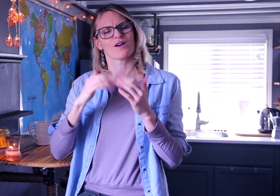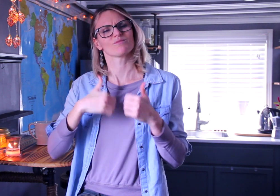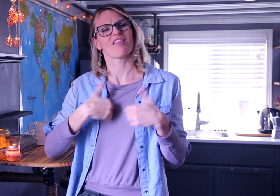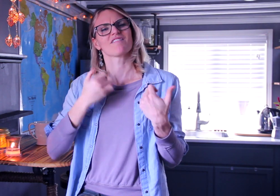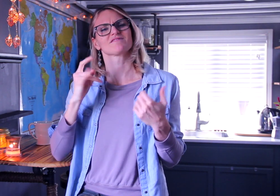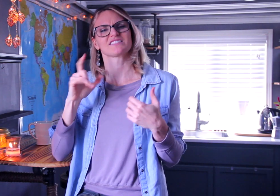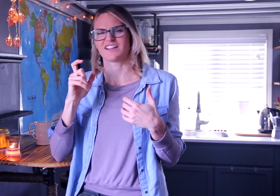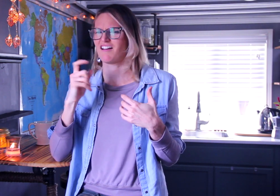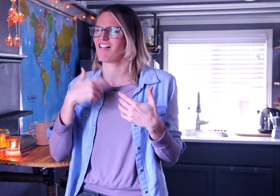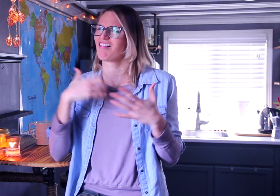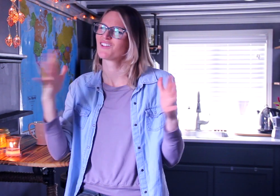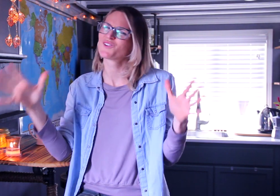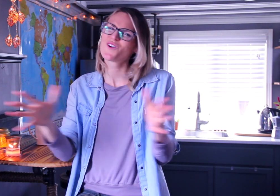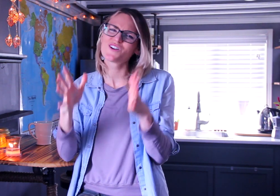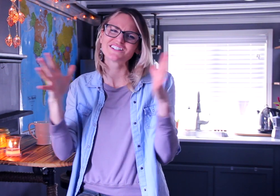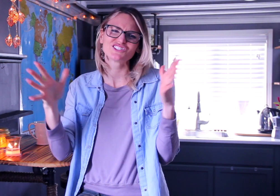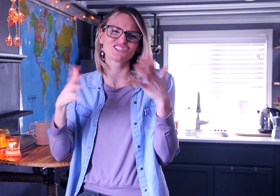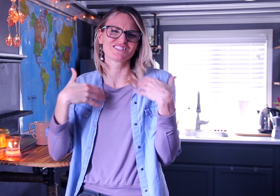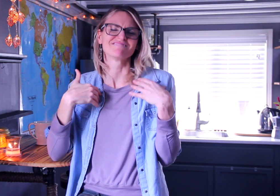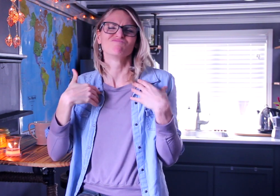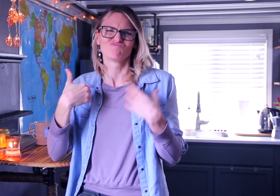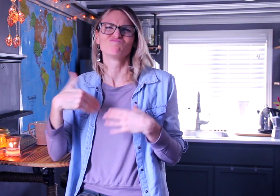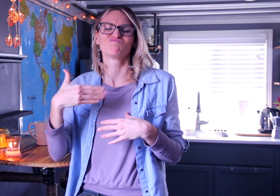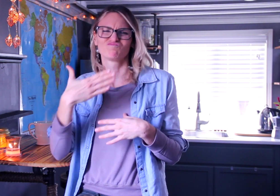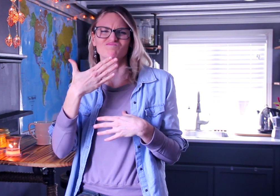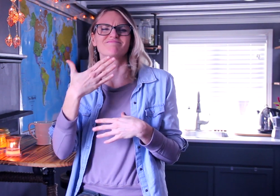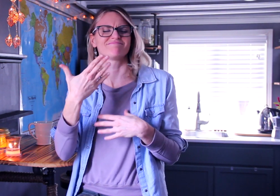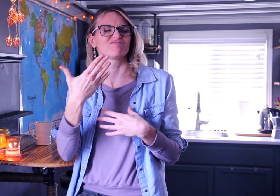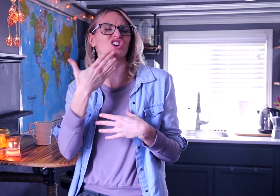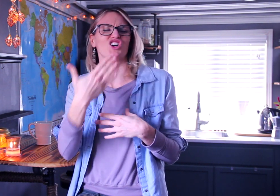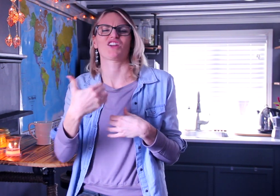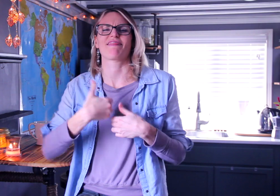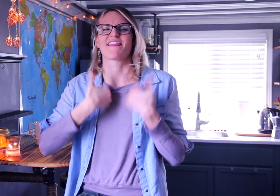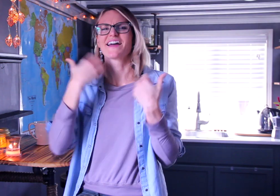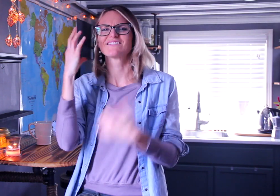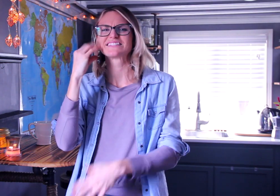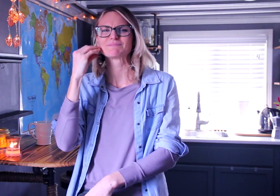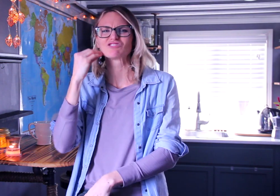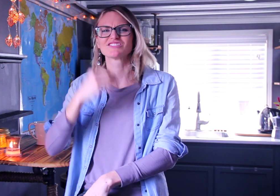lifestyle, it’s truly a great life experience.